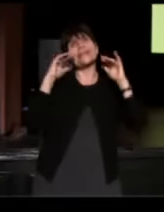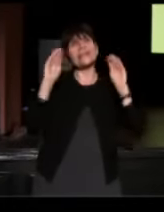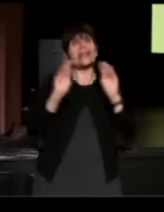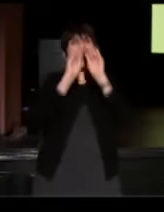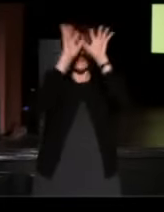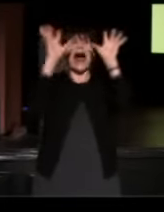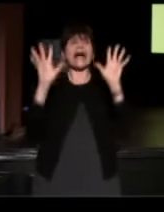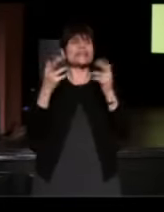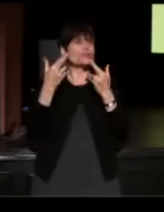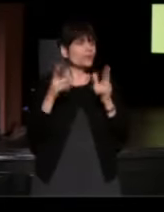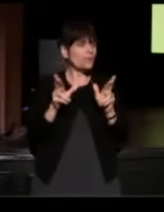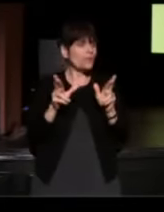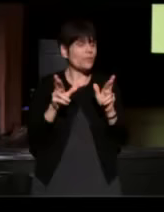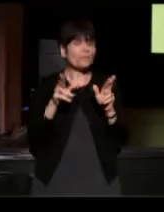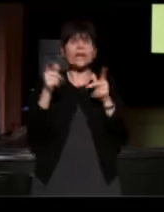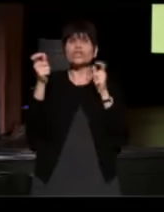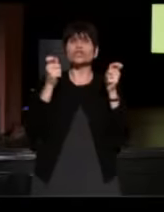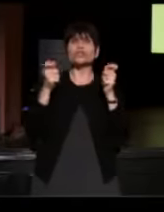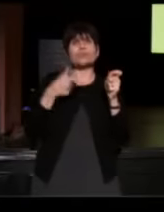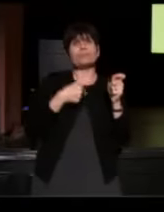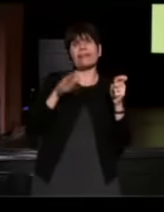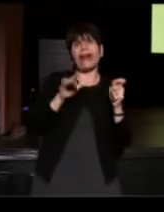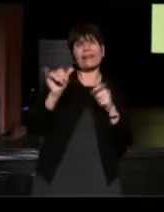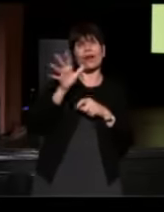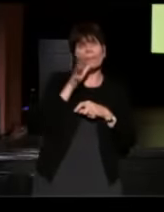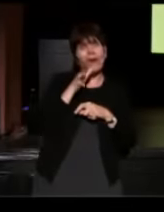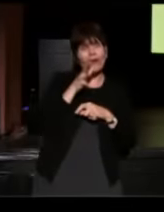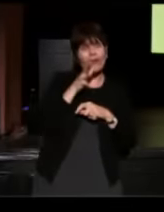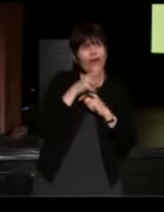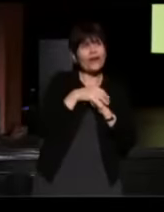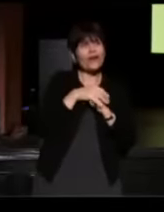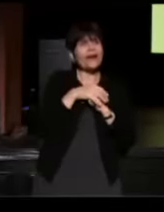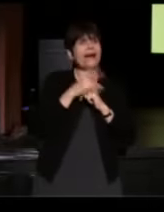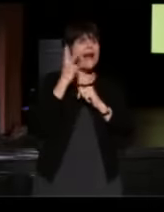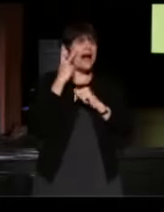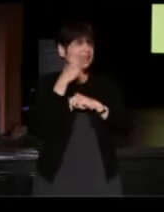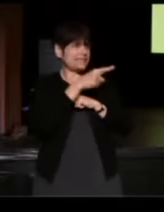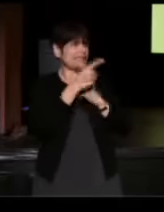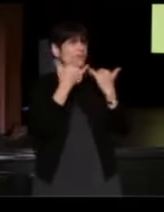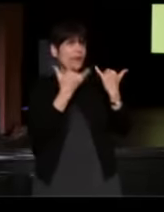and they treat me like their mother. (Yusor) I see you nowadays, you're always asking,